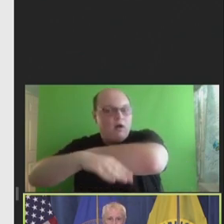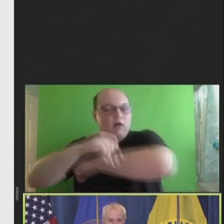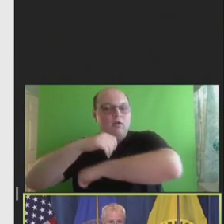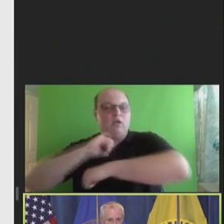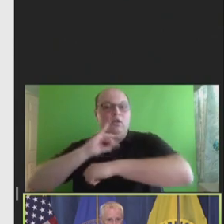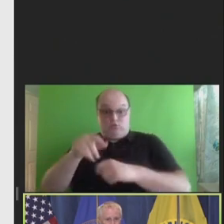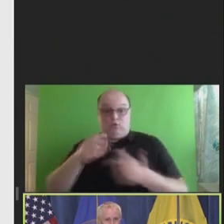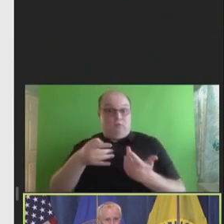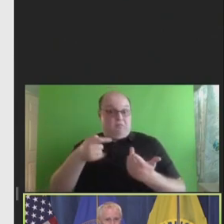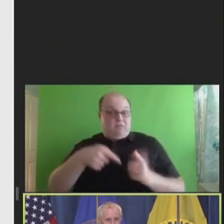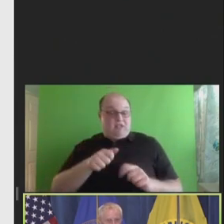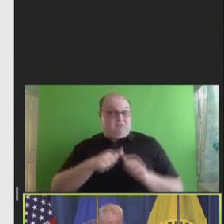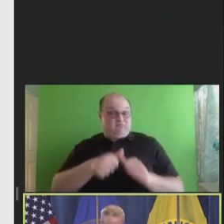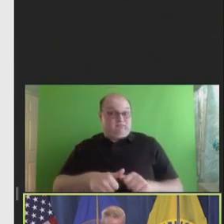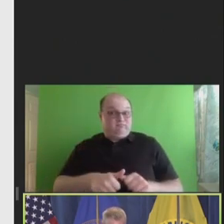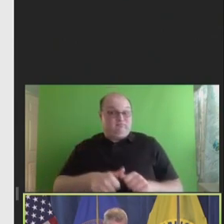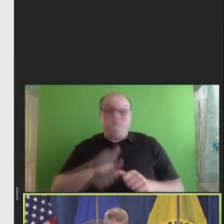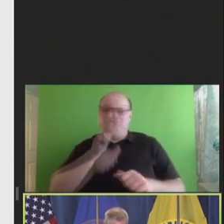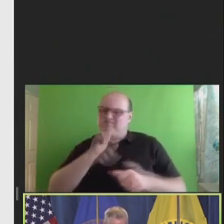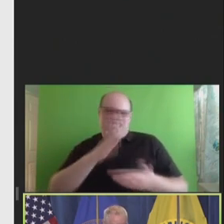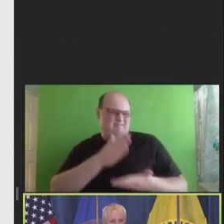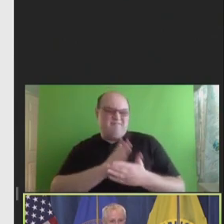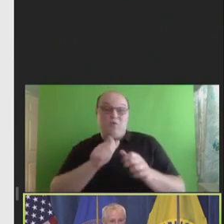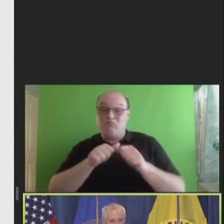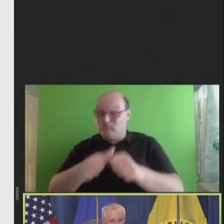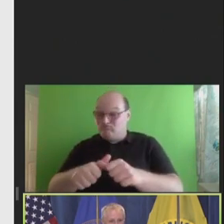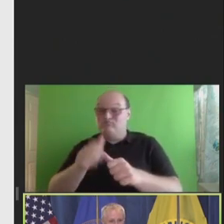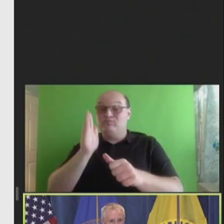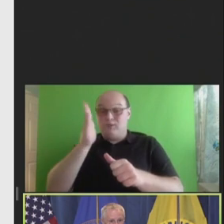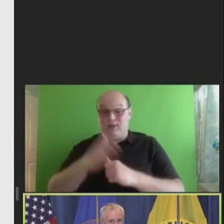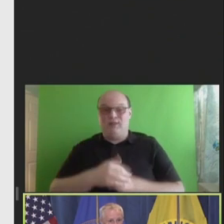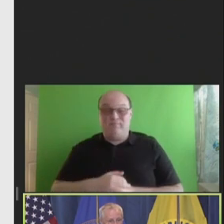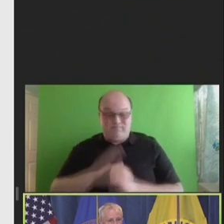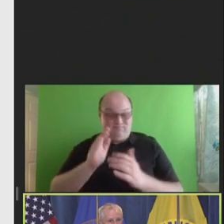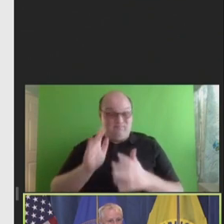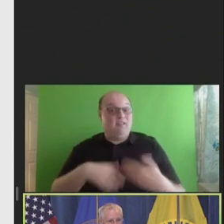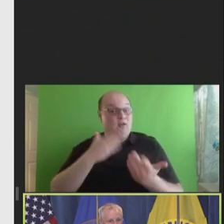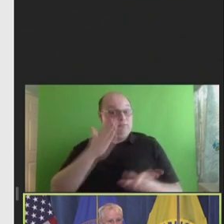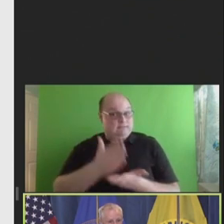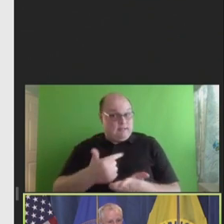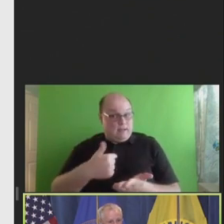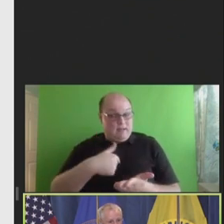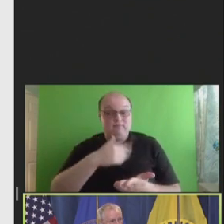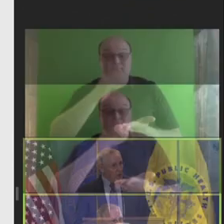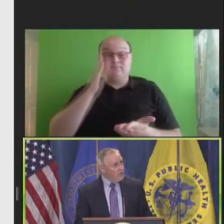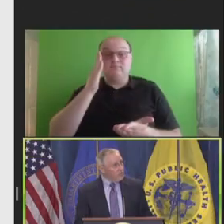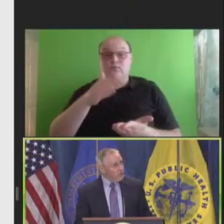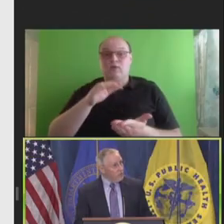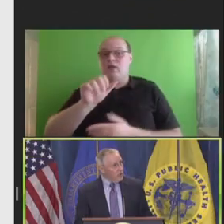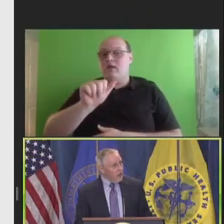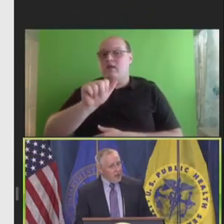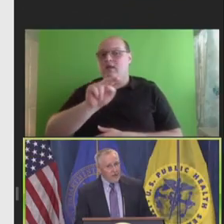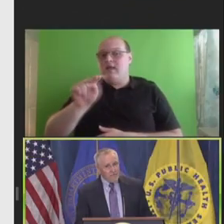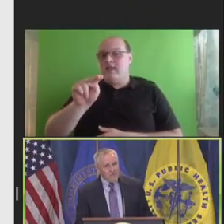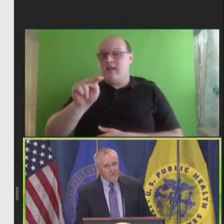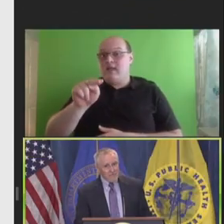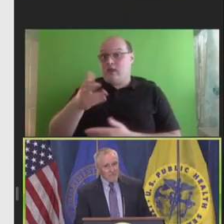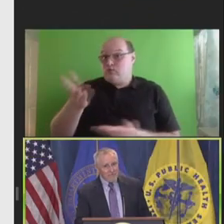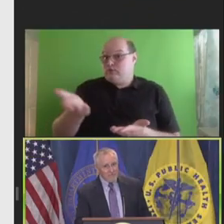And with that, I will stop. Anne Hause, are you online? Anne Hause: I'm on the line. Can you hear me?